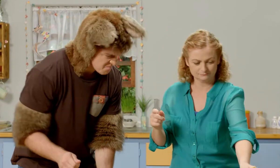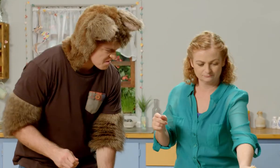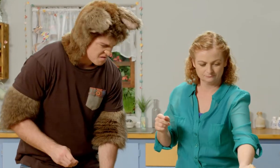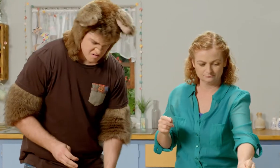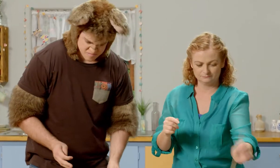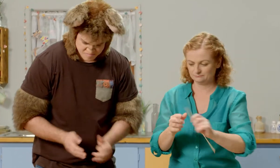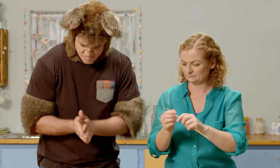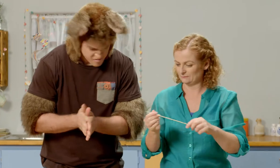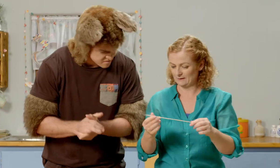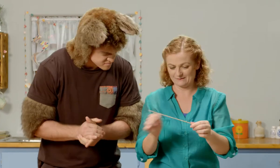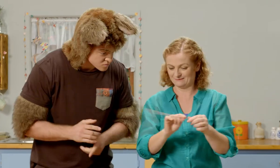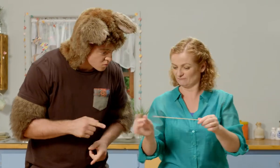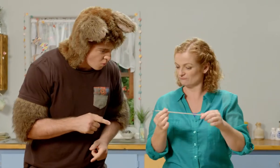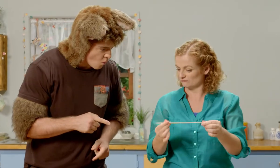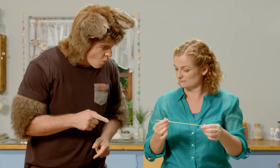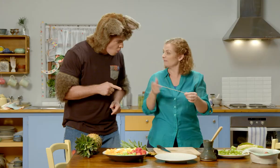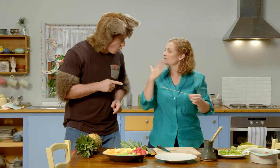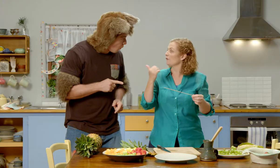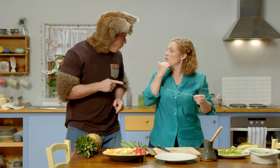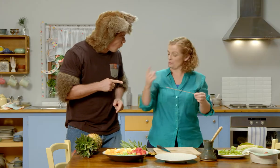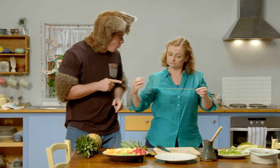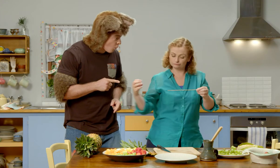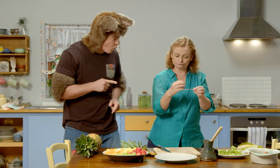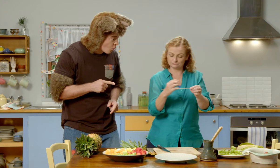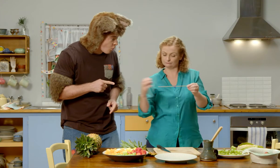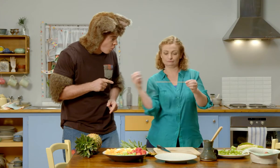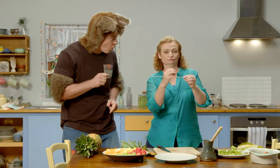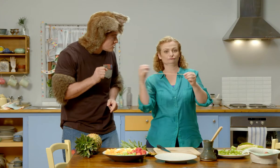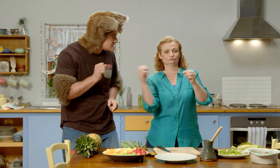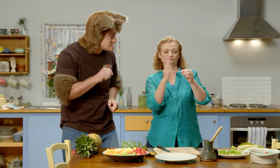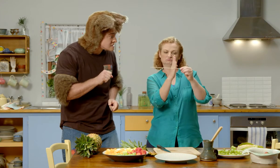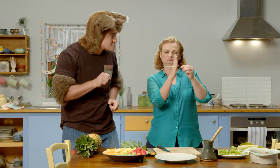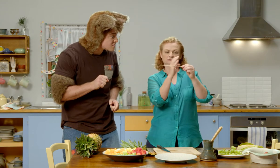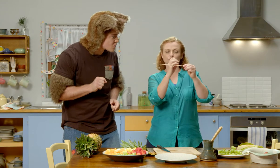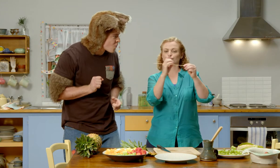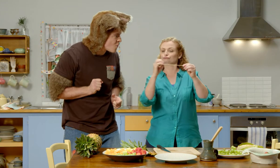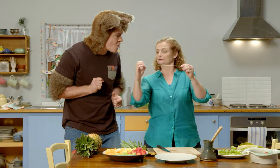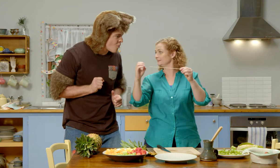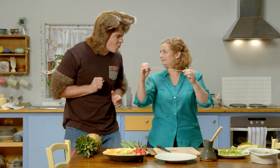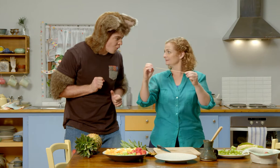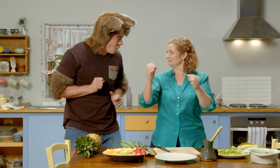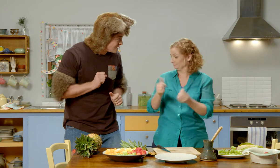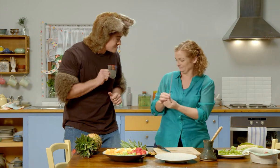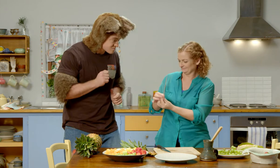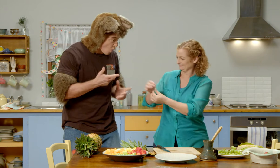So now, we get our skewer and we place the fruit on to it. We don’t go right to the end.